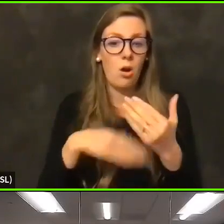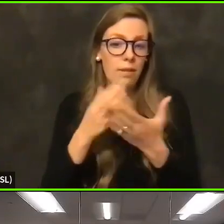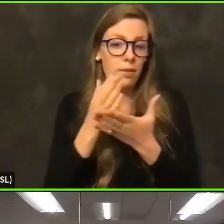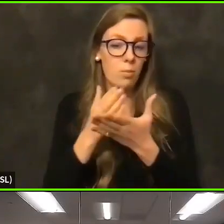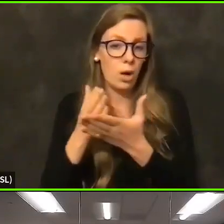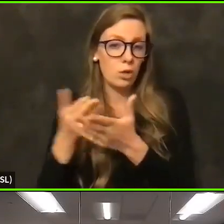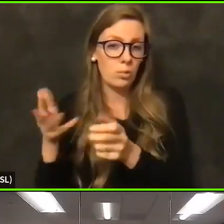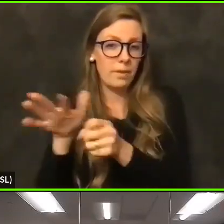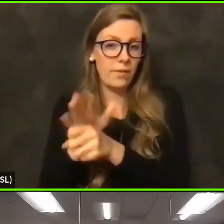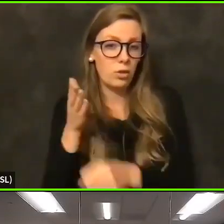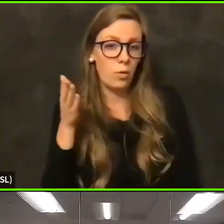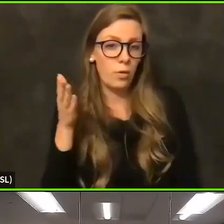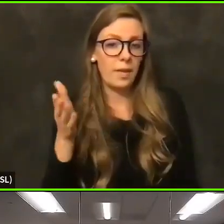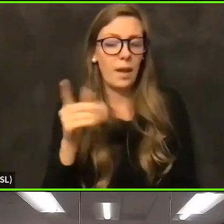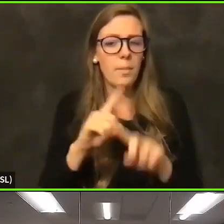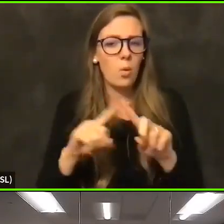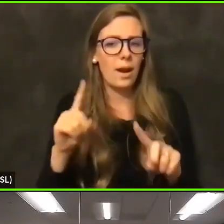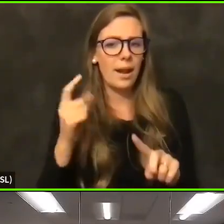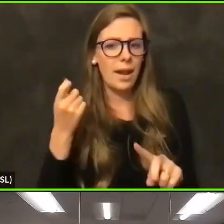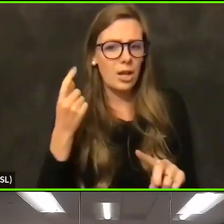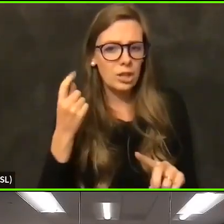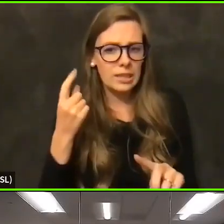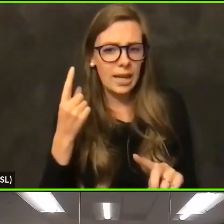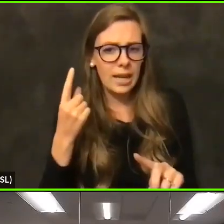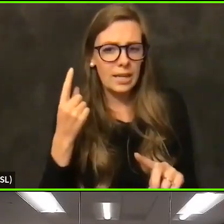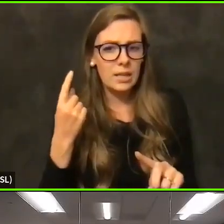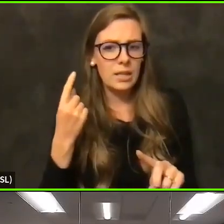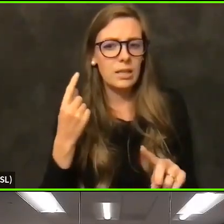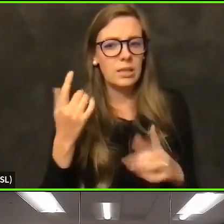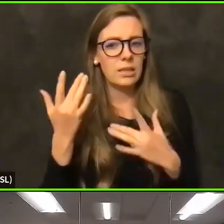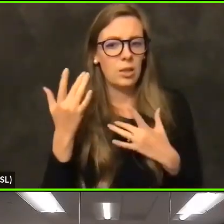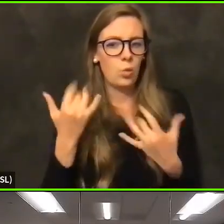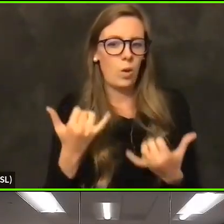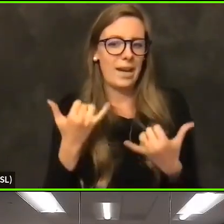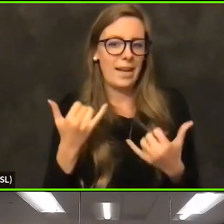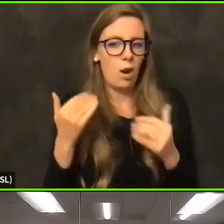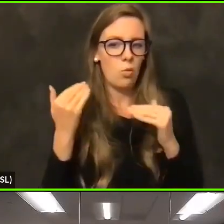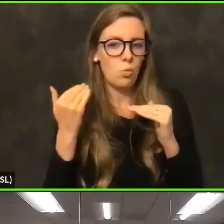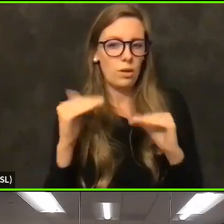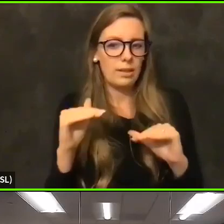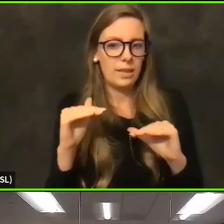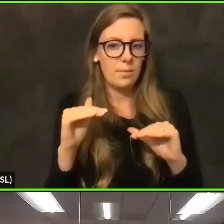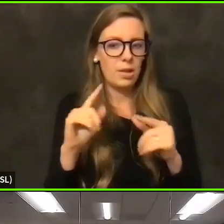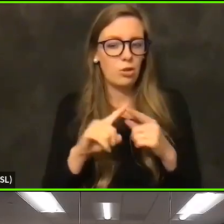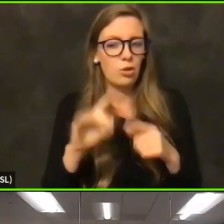But I understand that we are being limited now to around three hundred shots a day.